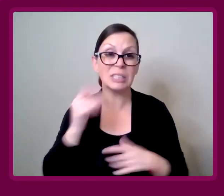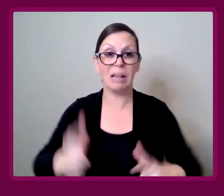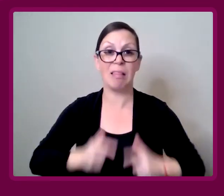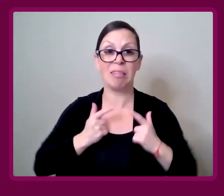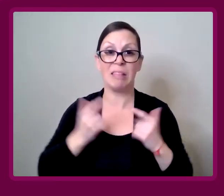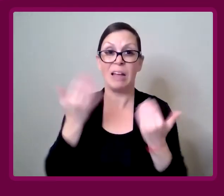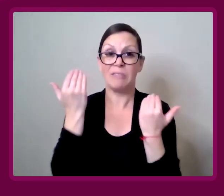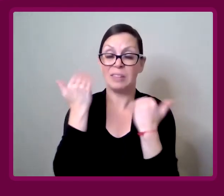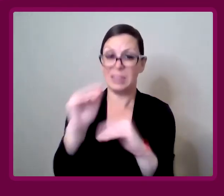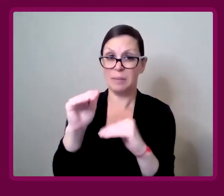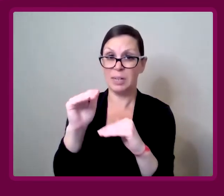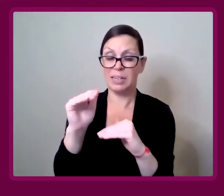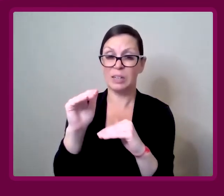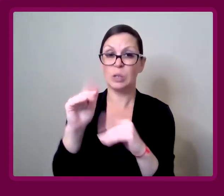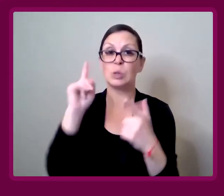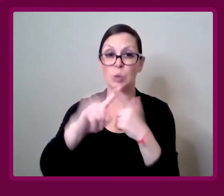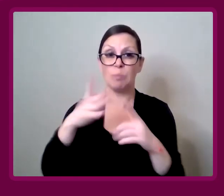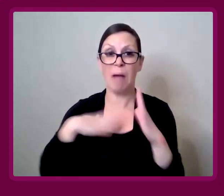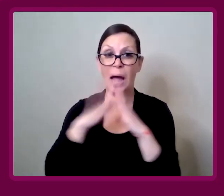to four walls.